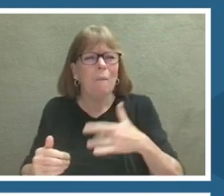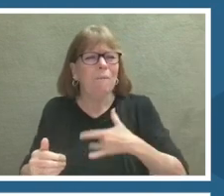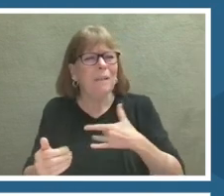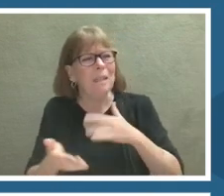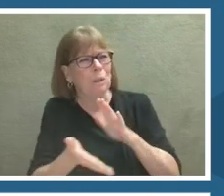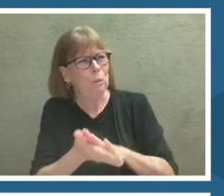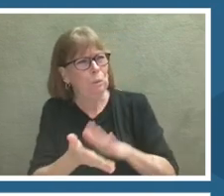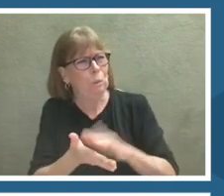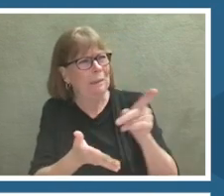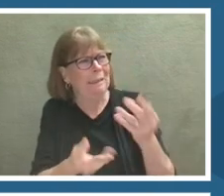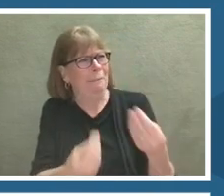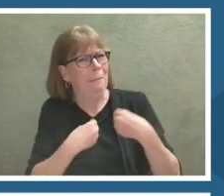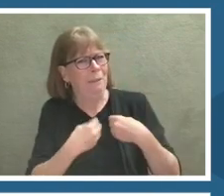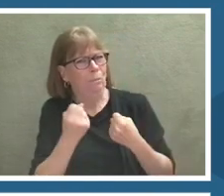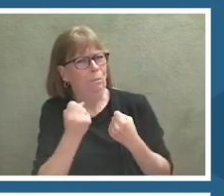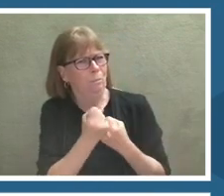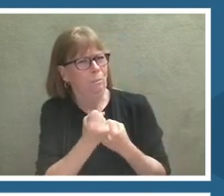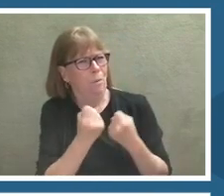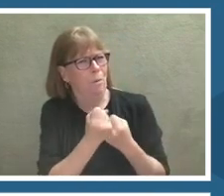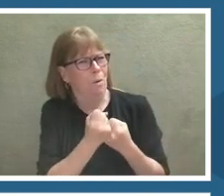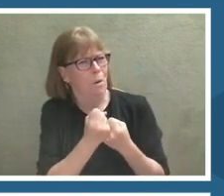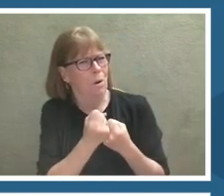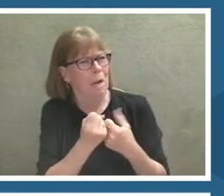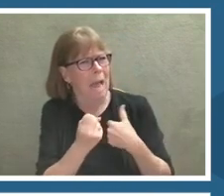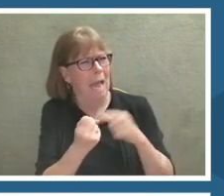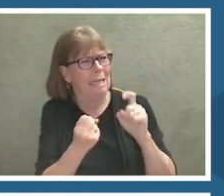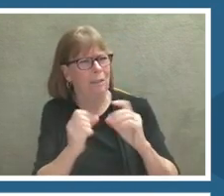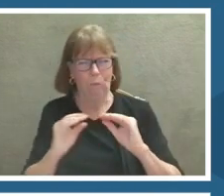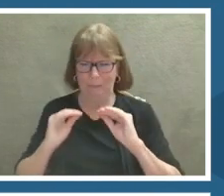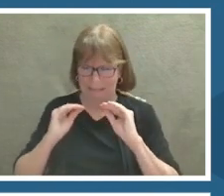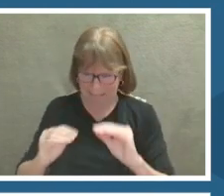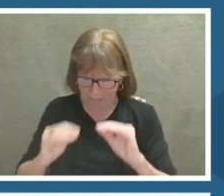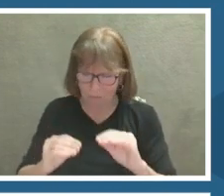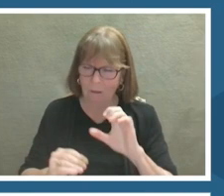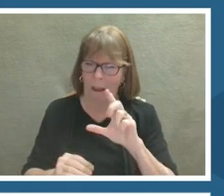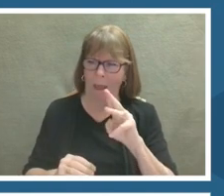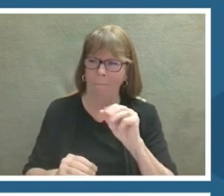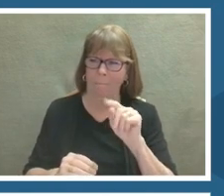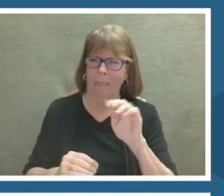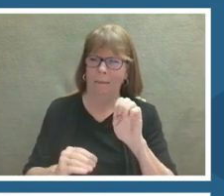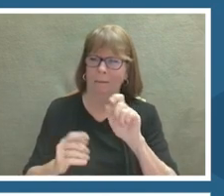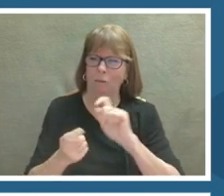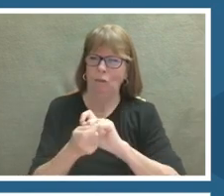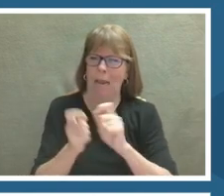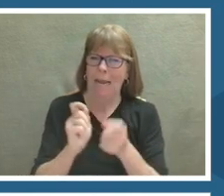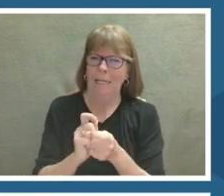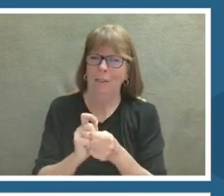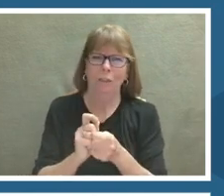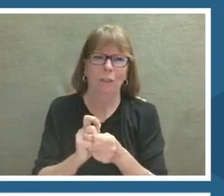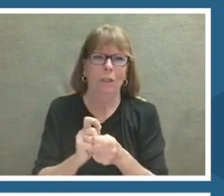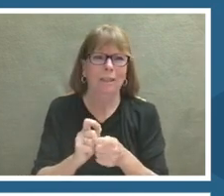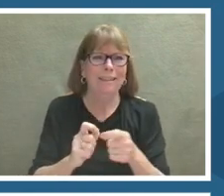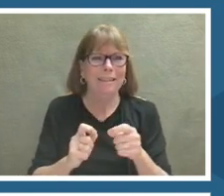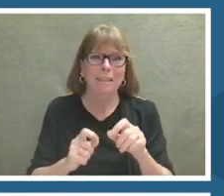teaching climate change. How can we approach this massive problem?